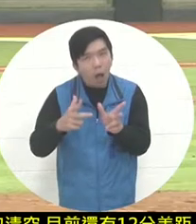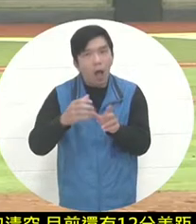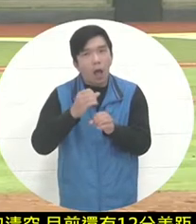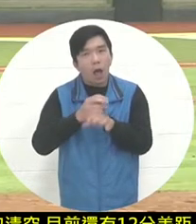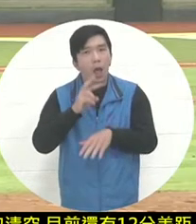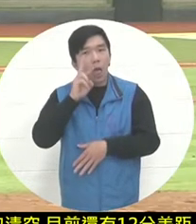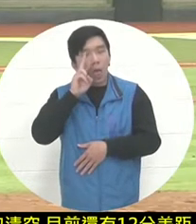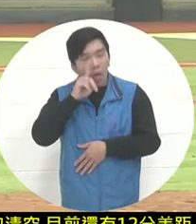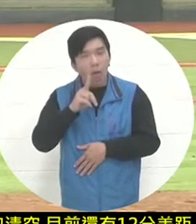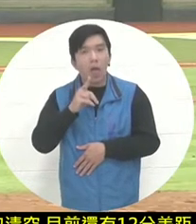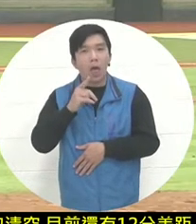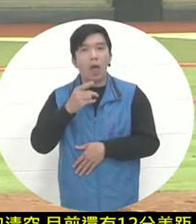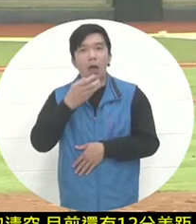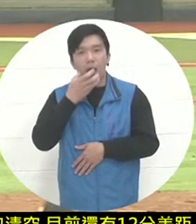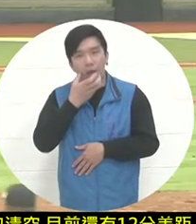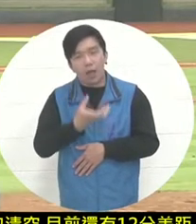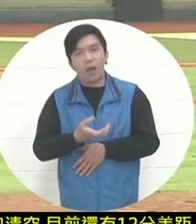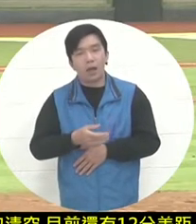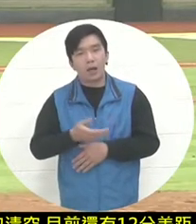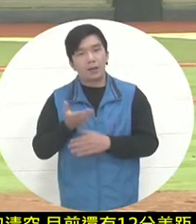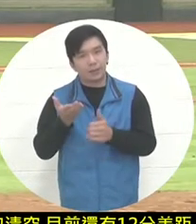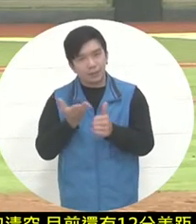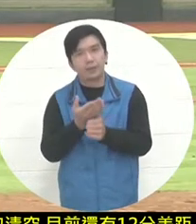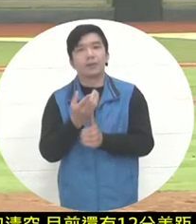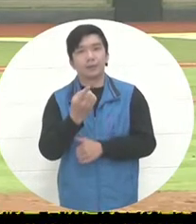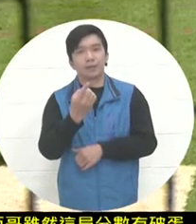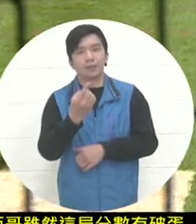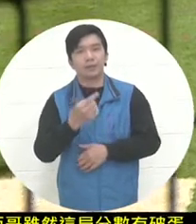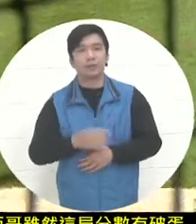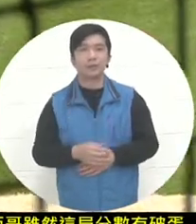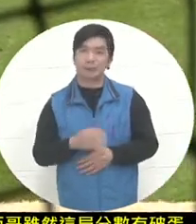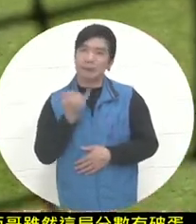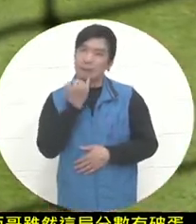also puts the pressure on himself to chase points in this game. In comparison,